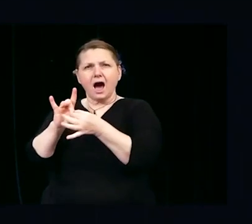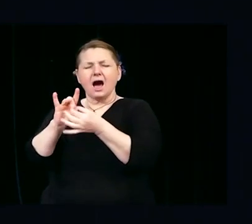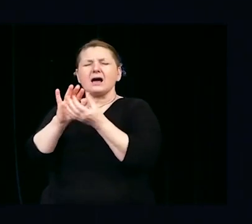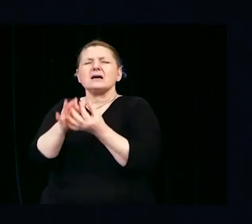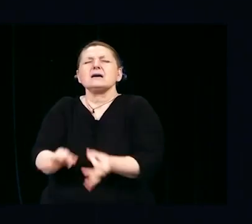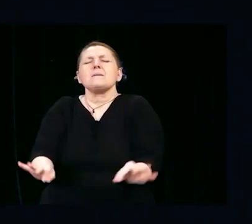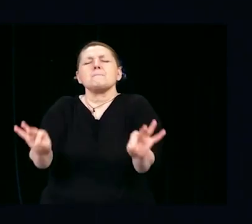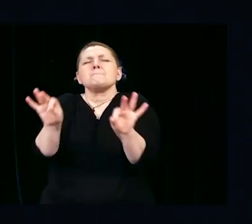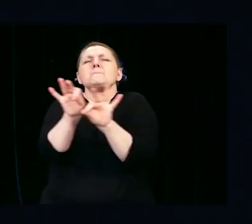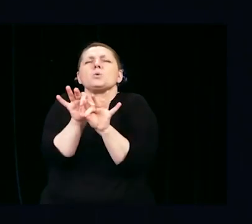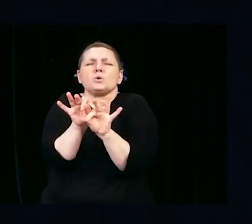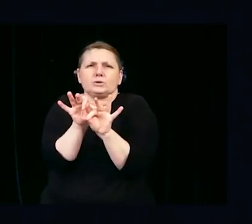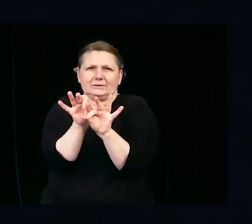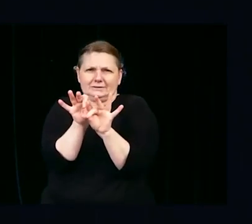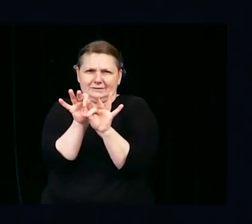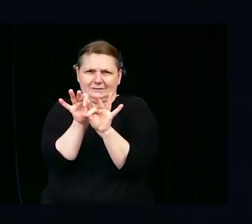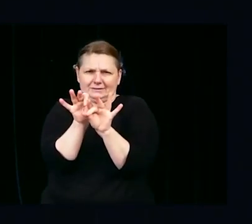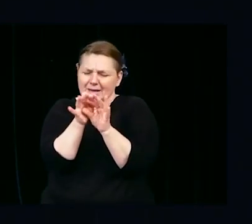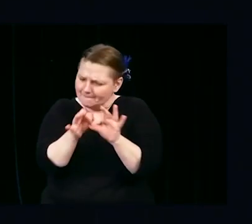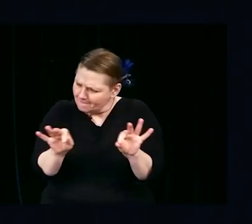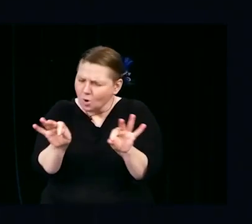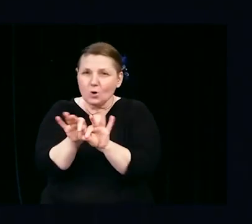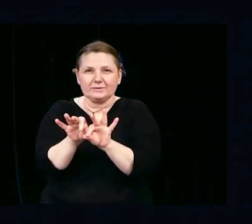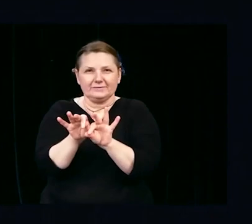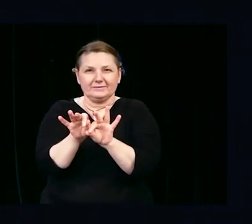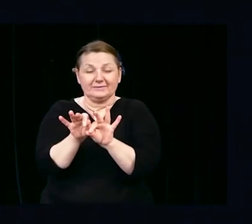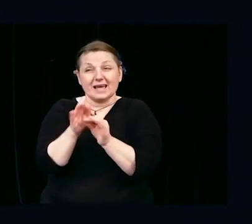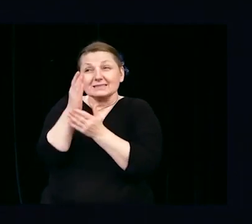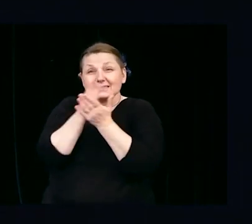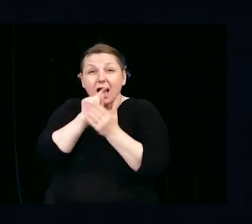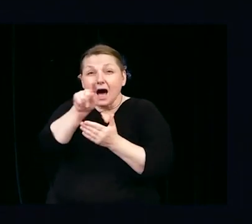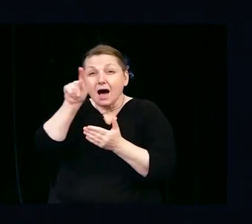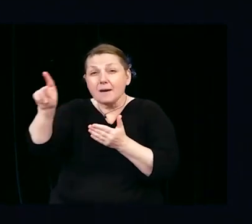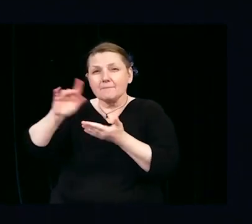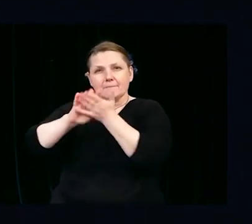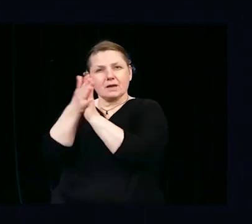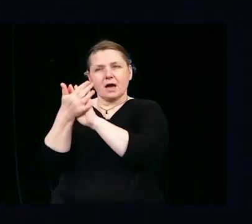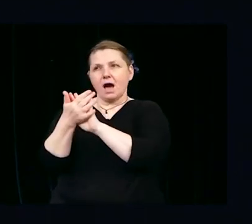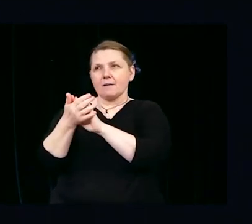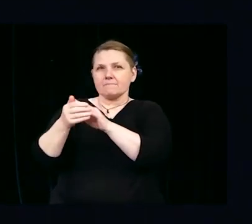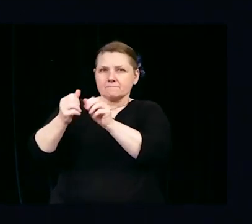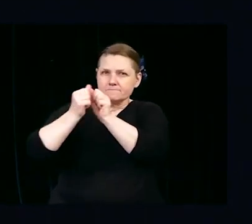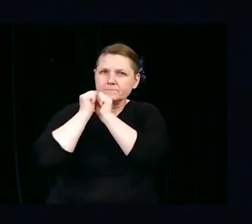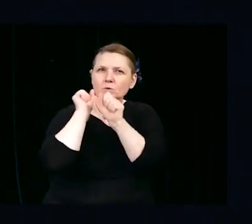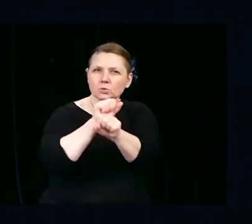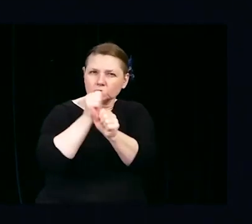my partners in research, teaching, program administration, training, and more.